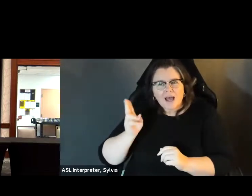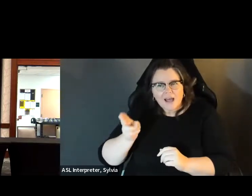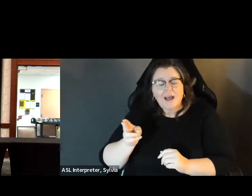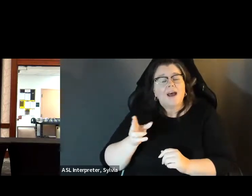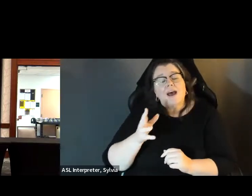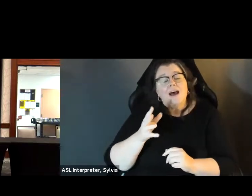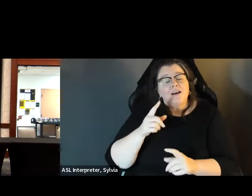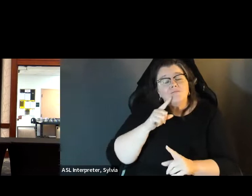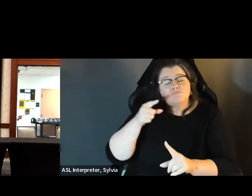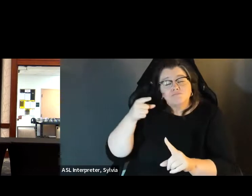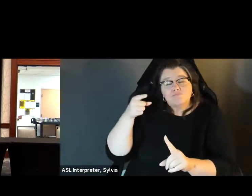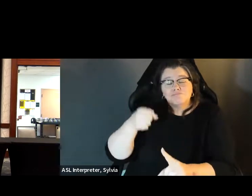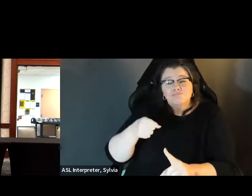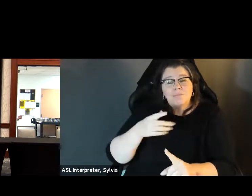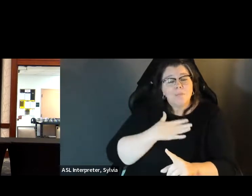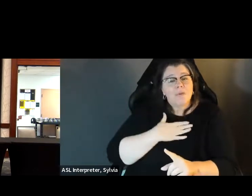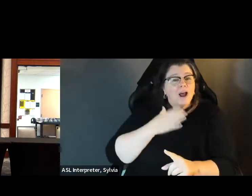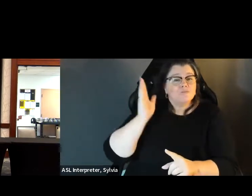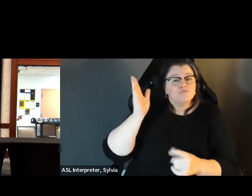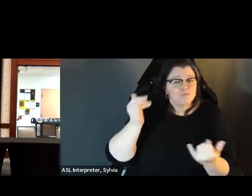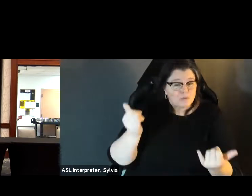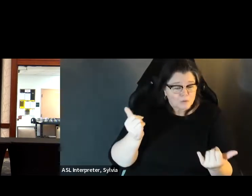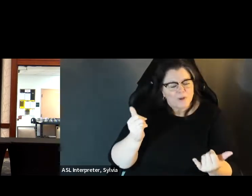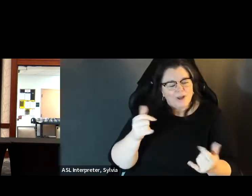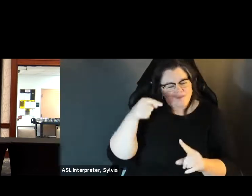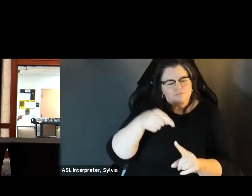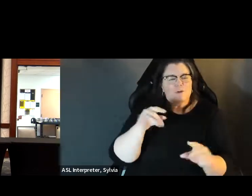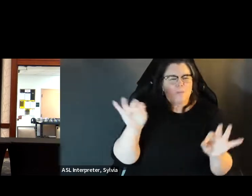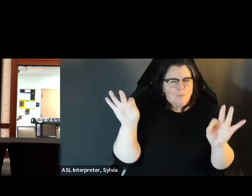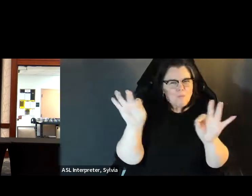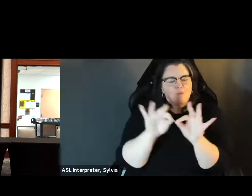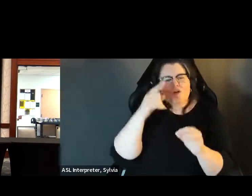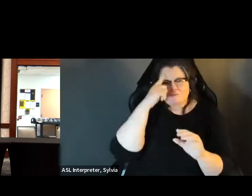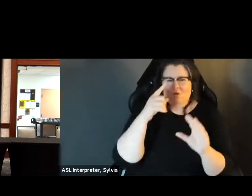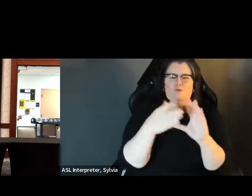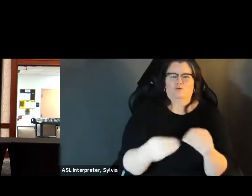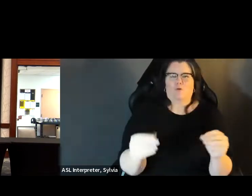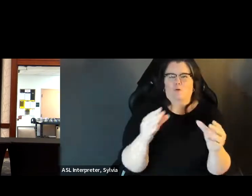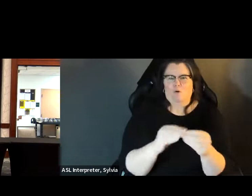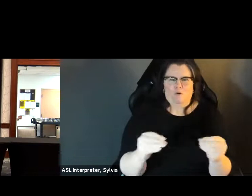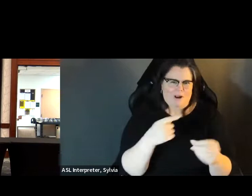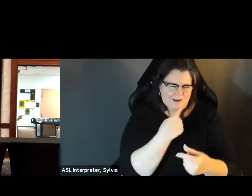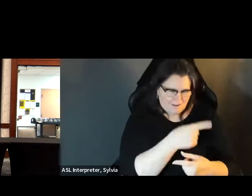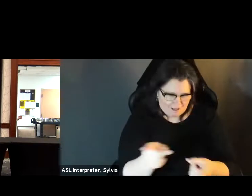about who I am. All in the hopes of directing you to a And that is about the importance of storytelling. point I'd like to make today and that is about the So I'm the daughter for retired local public servant in critical care.